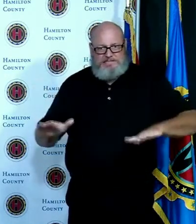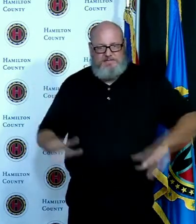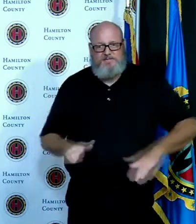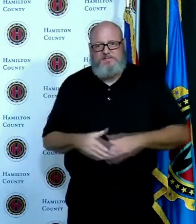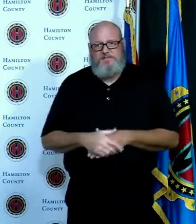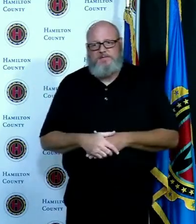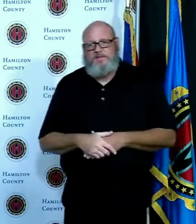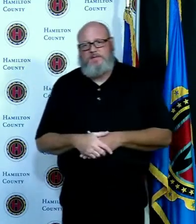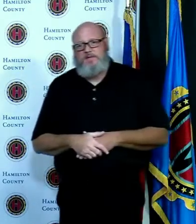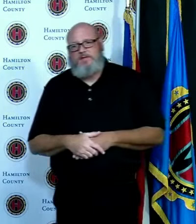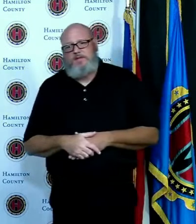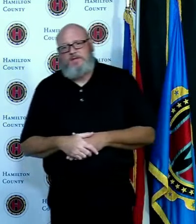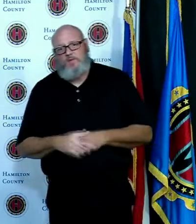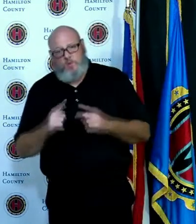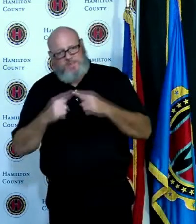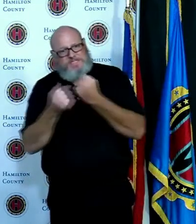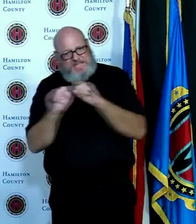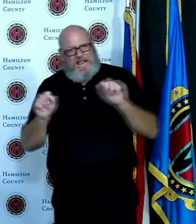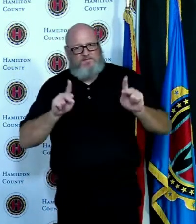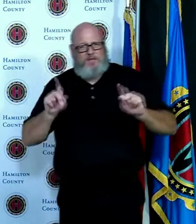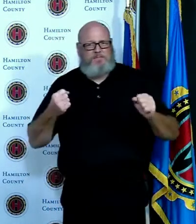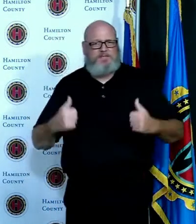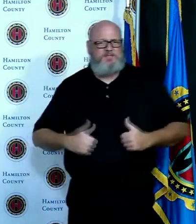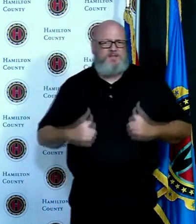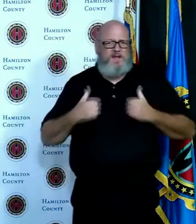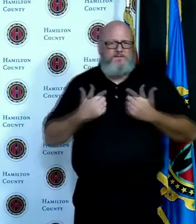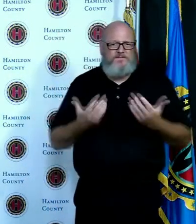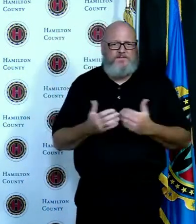because that's what we're all trying to accomplish so that was kind of the tone